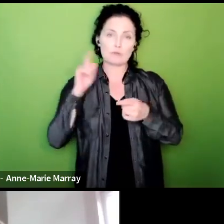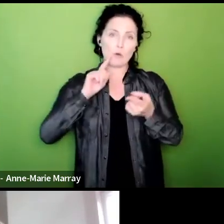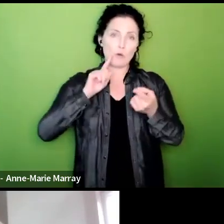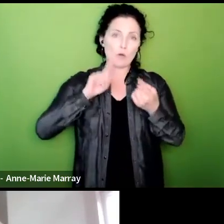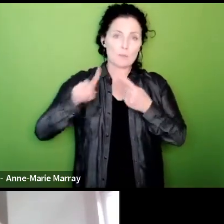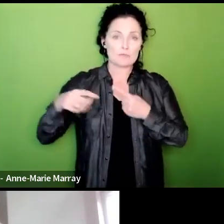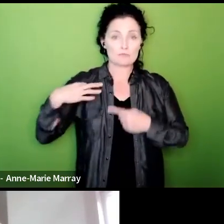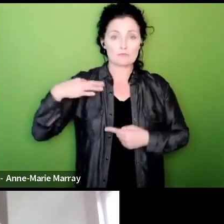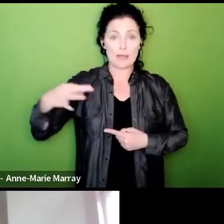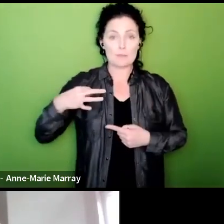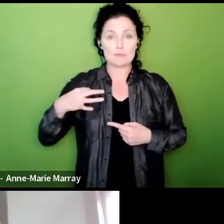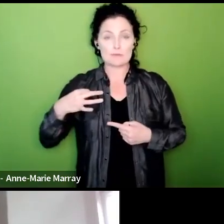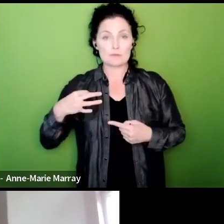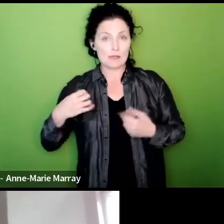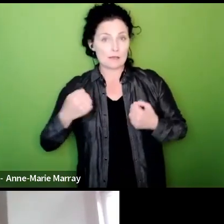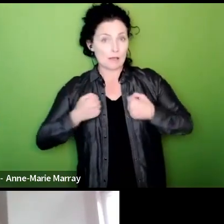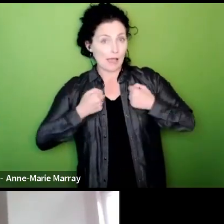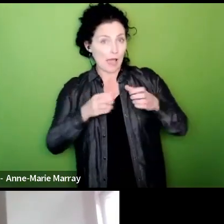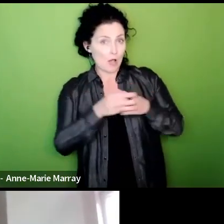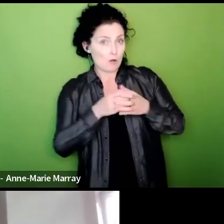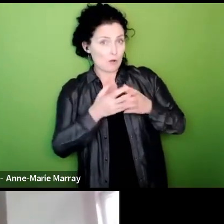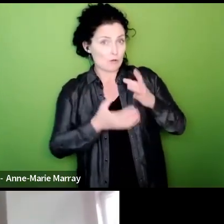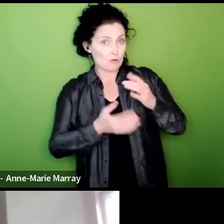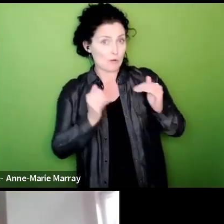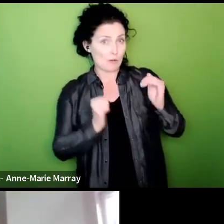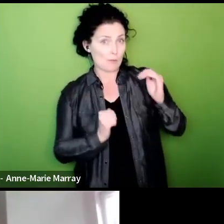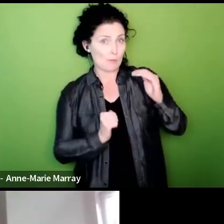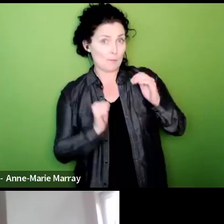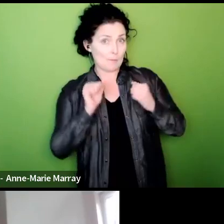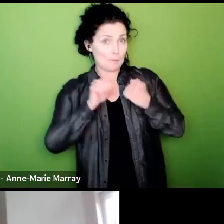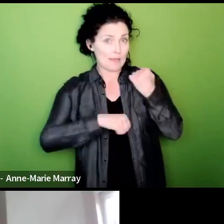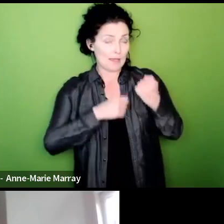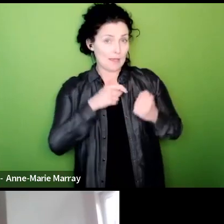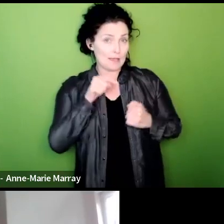know if their group beat the thresholds obviously I've been chairing the NEC all morning and then